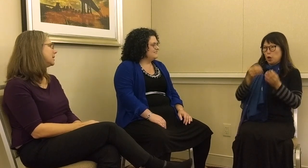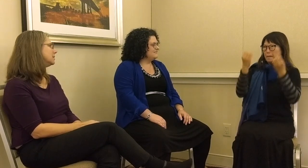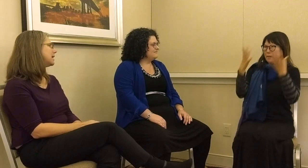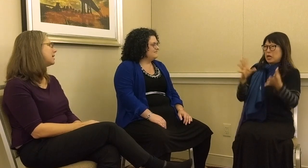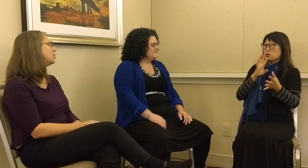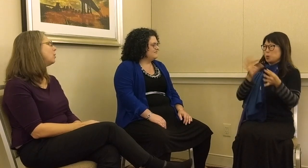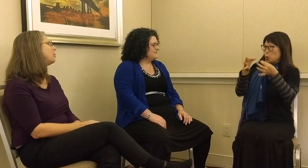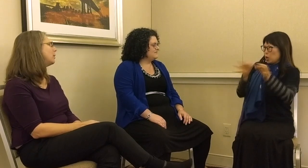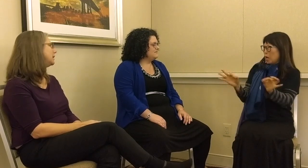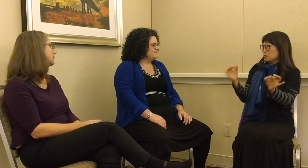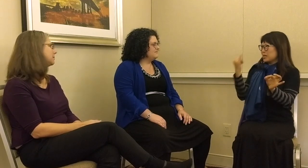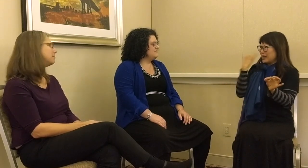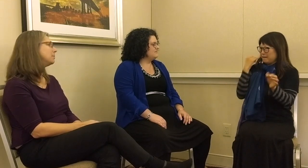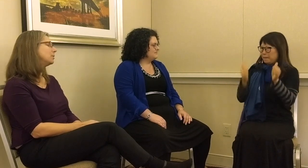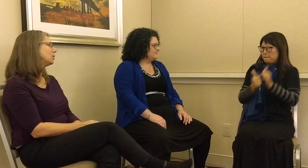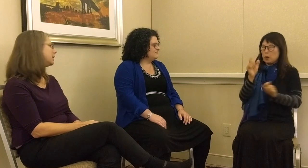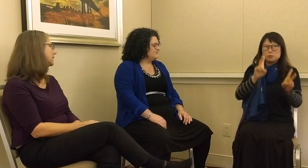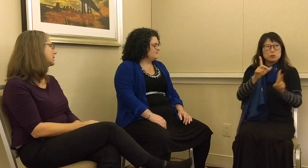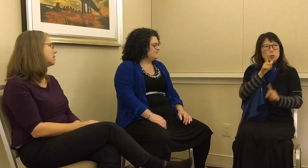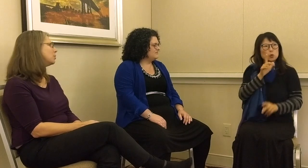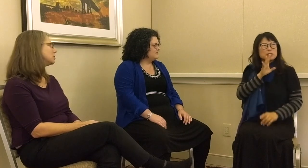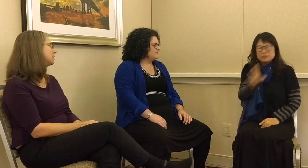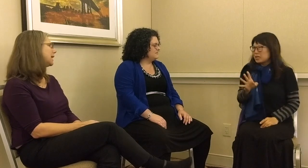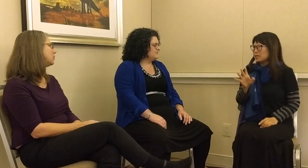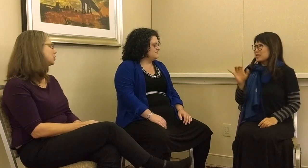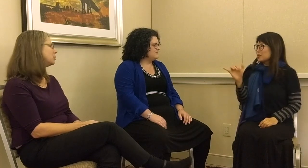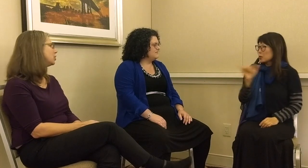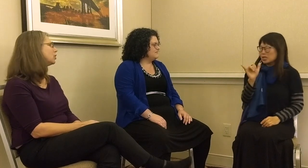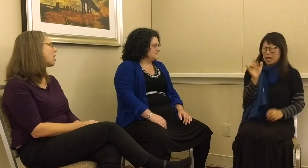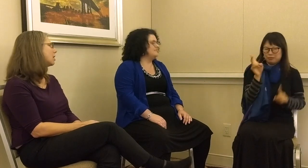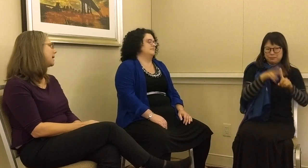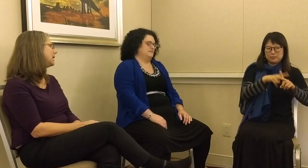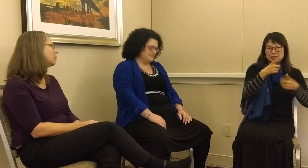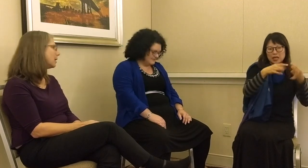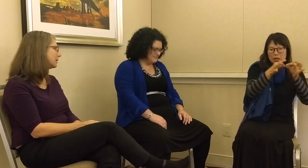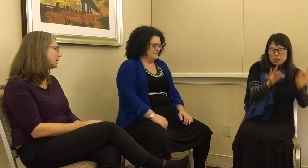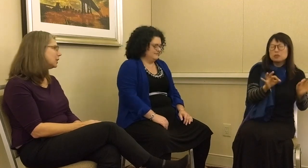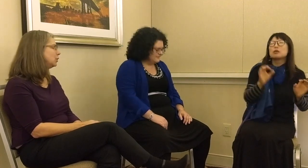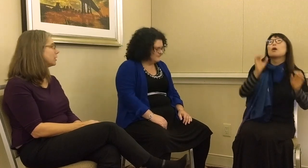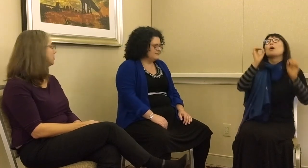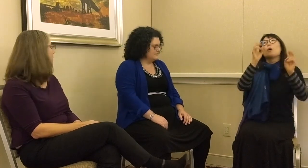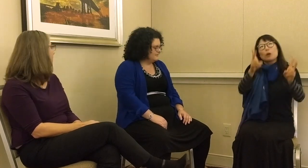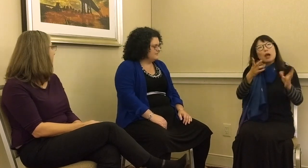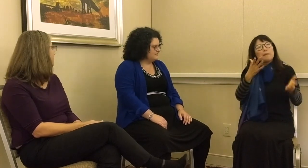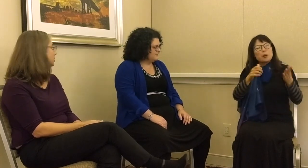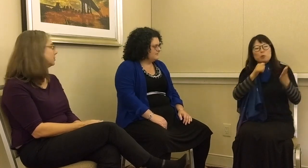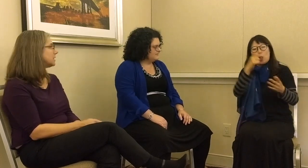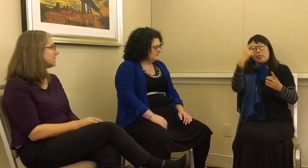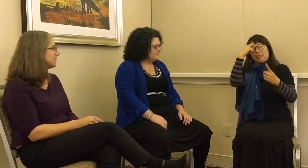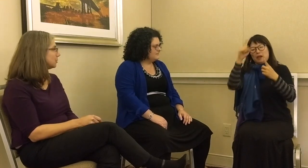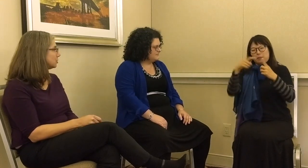because at no point learning multiple language will harm anyone. You can apply that to sign